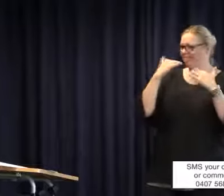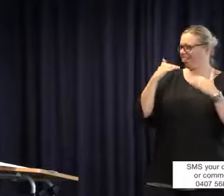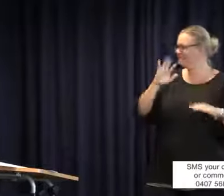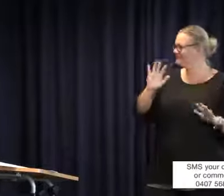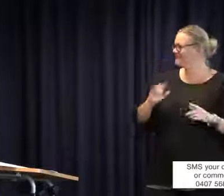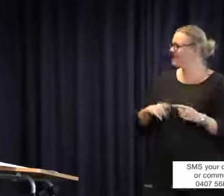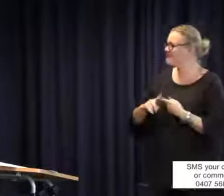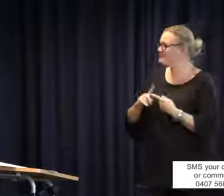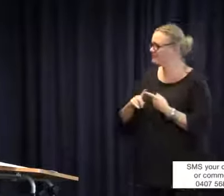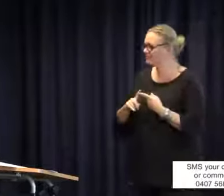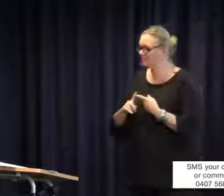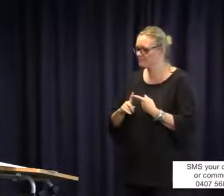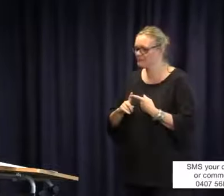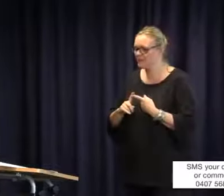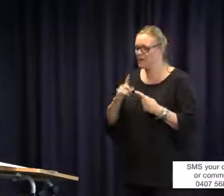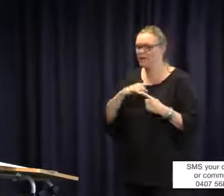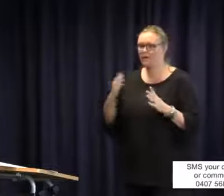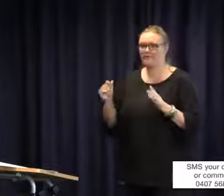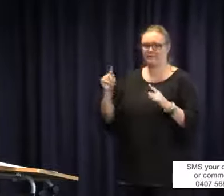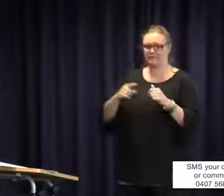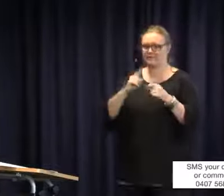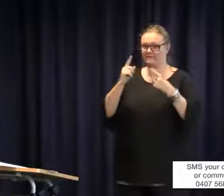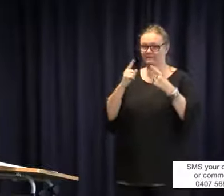I am a little nervous. I don't really like the attention standing up the front here.